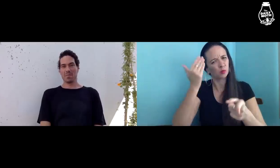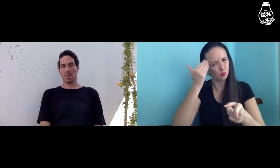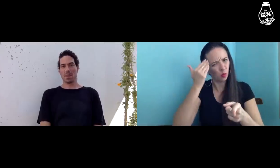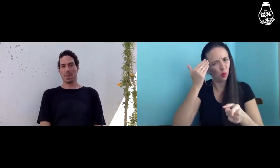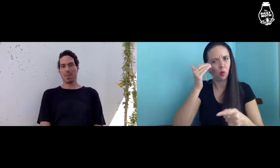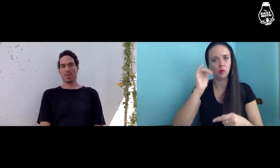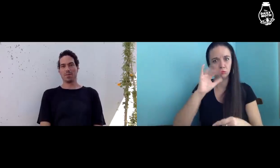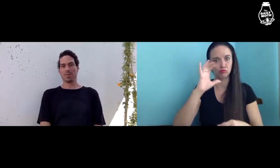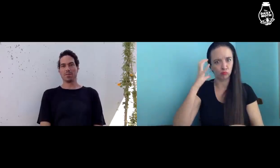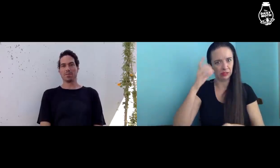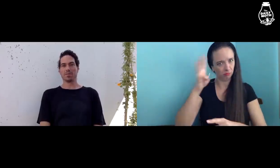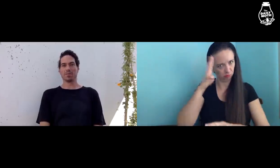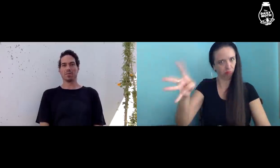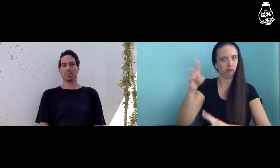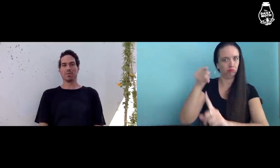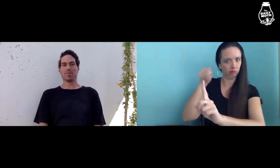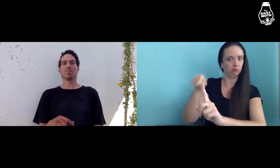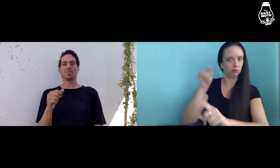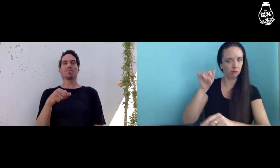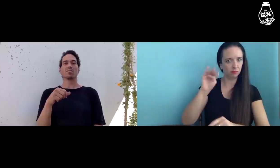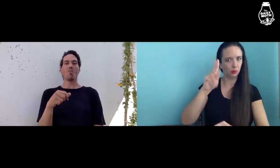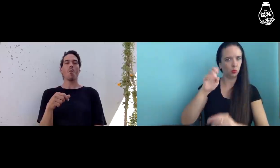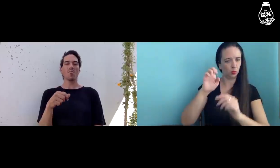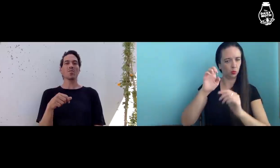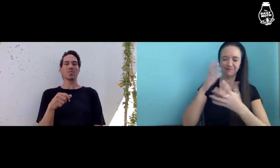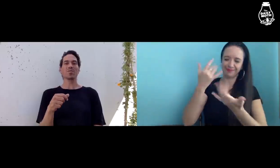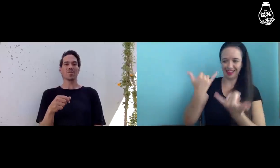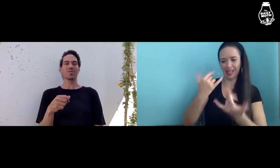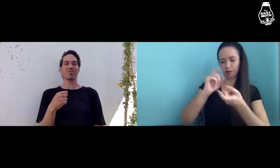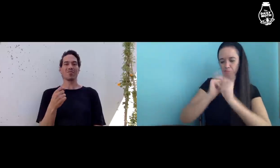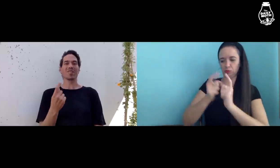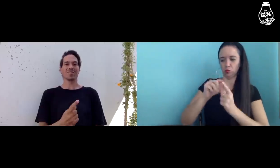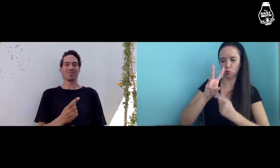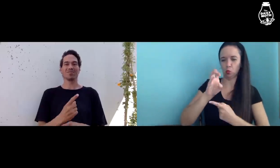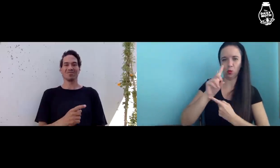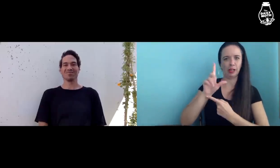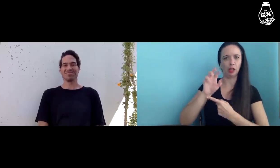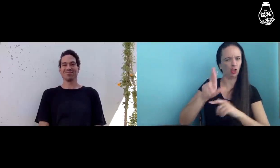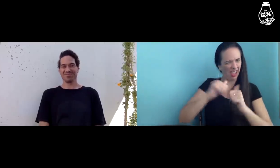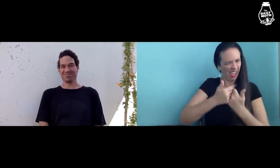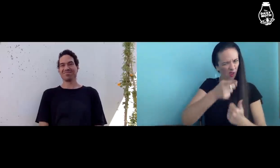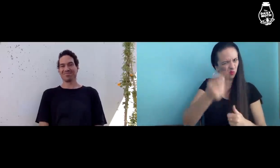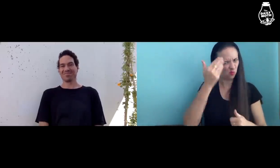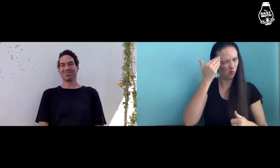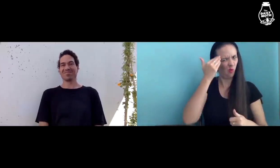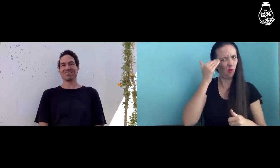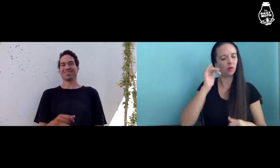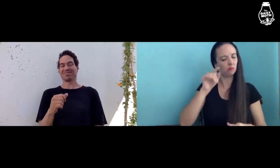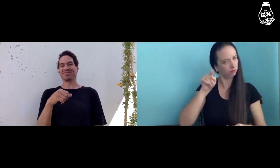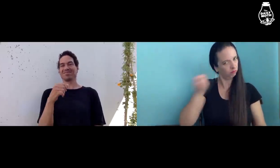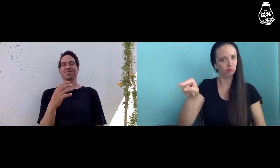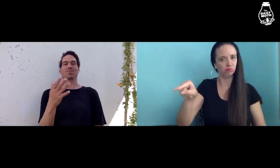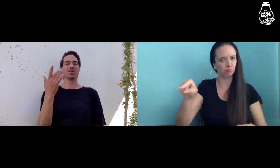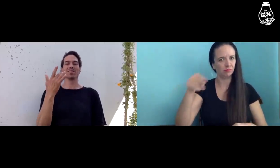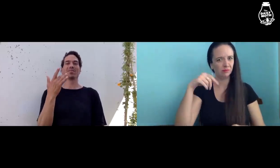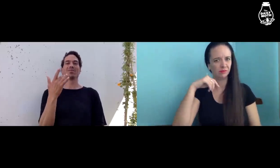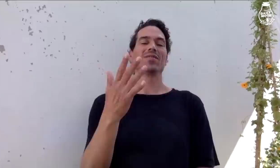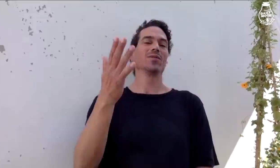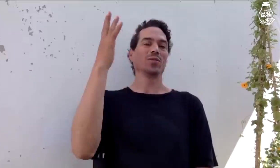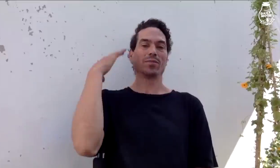How did you know that Chris was the inventor of the mute grab? Well, the Weddle Grab now, how did you know about that? Yes!